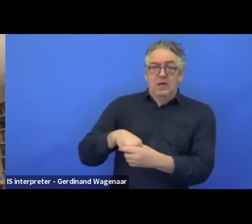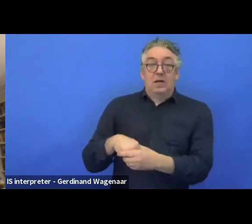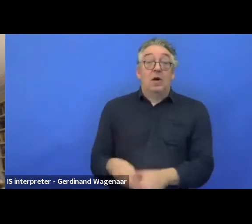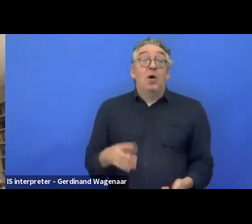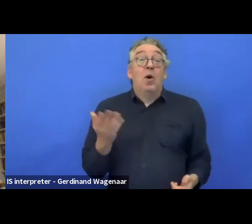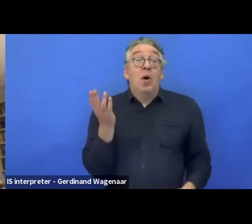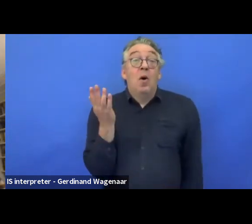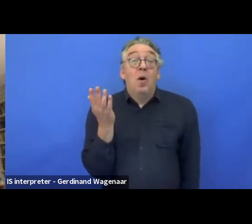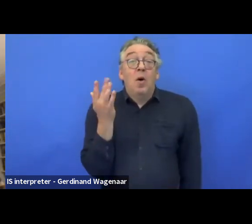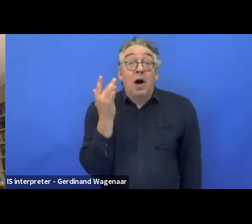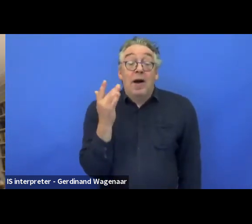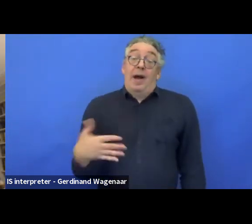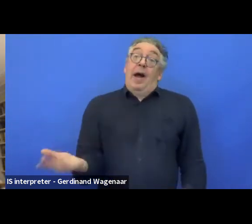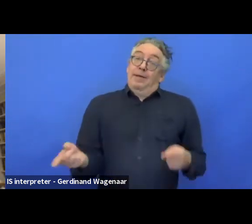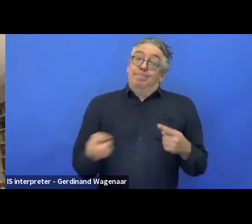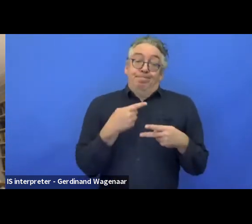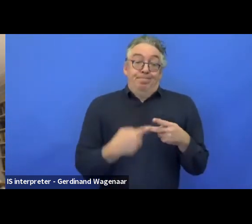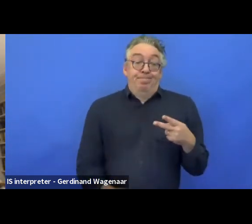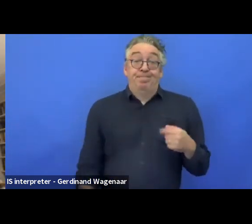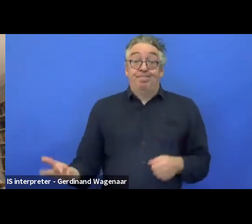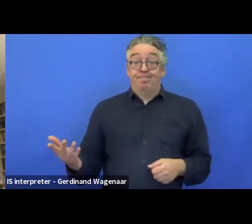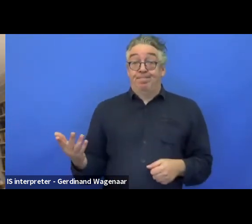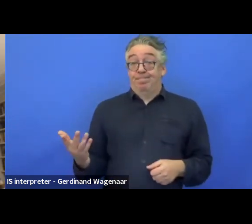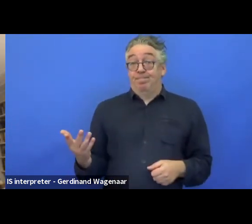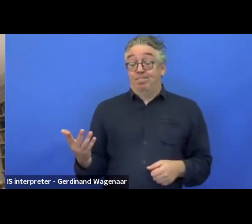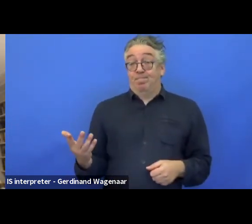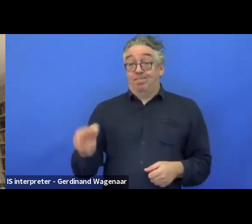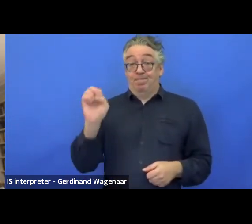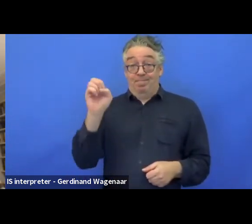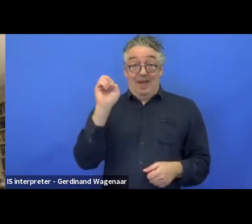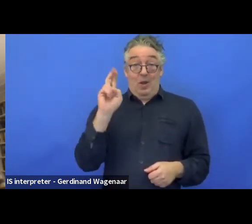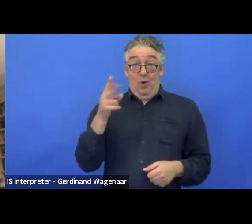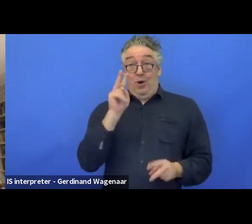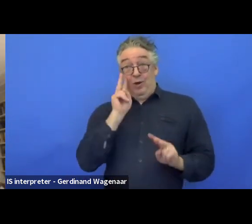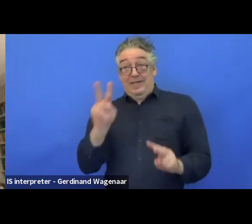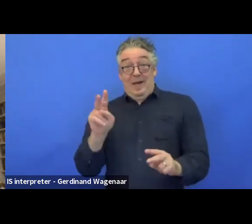The EU wants in the demographic to have children, women,